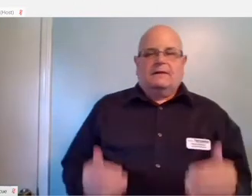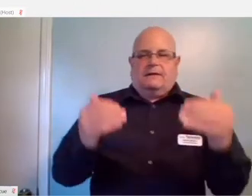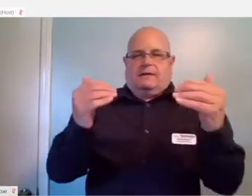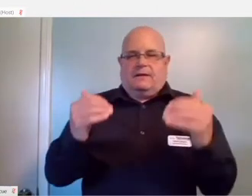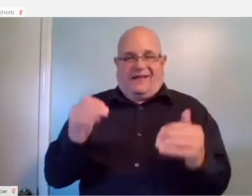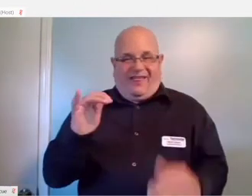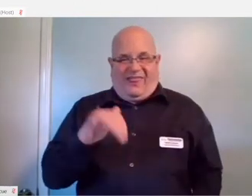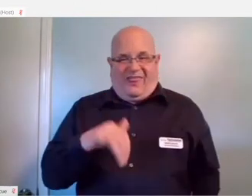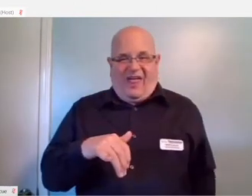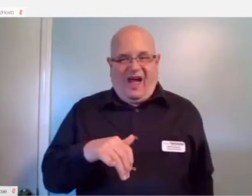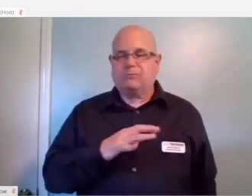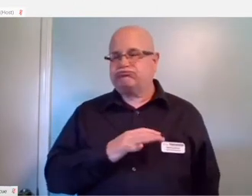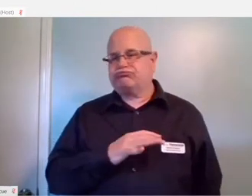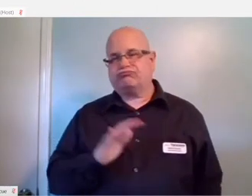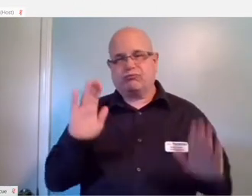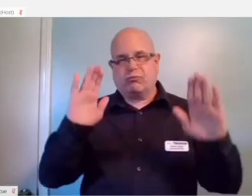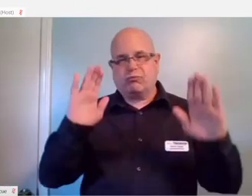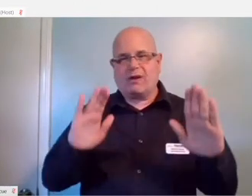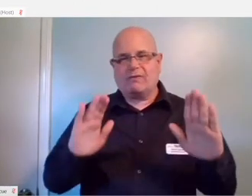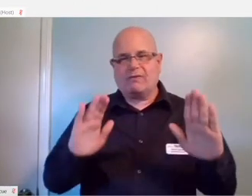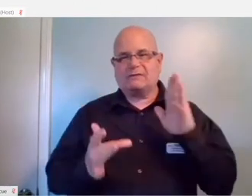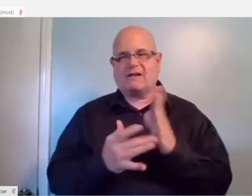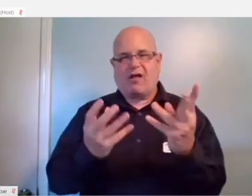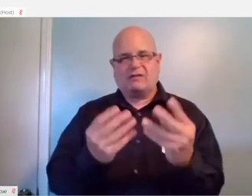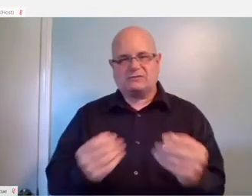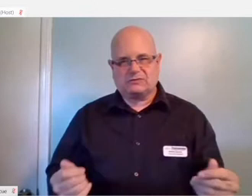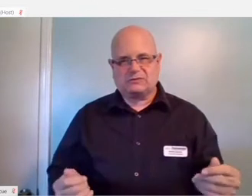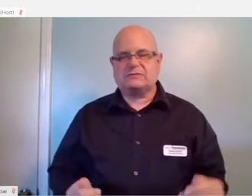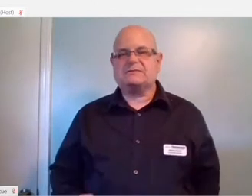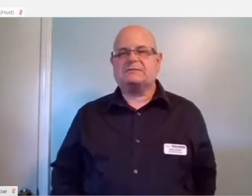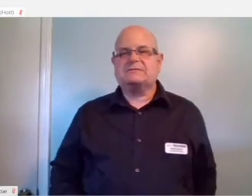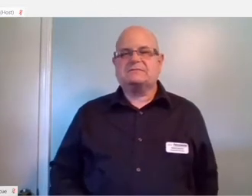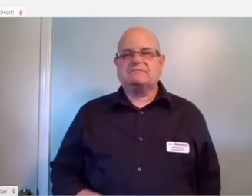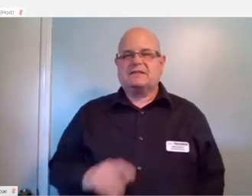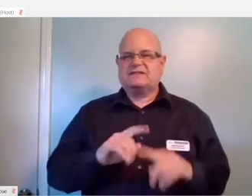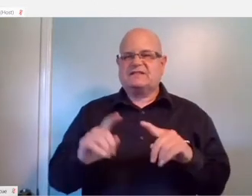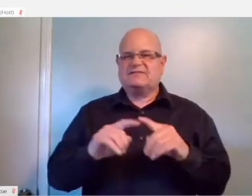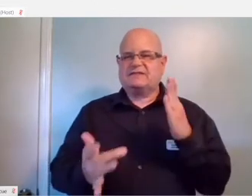That is a great solution that it combines several different technologies together.